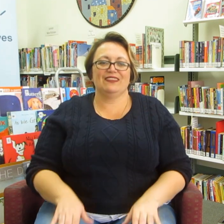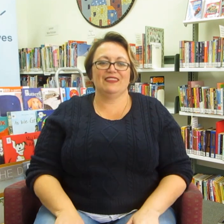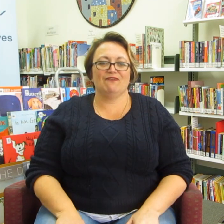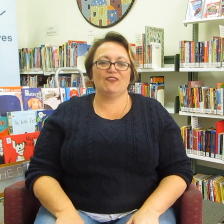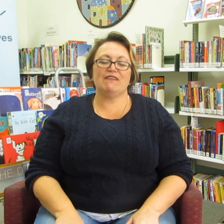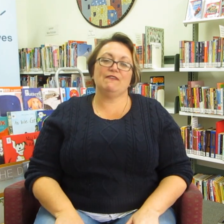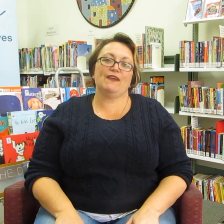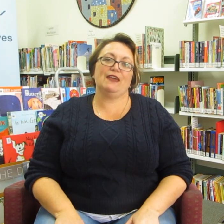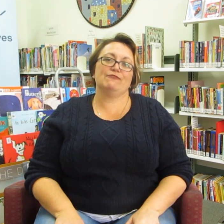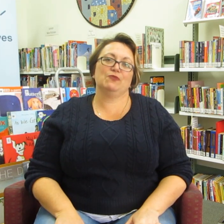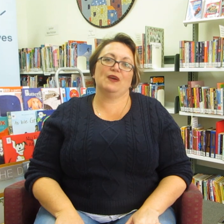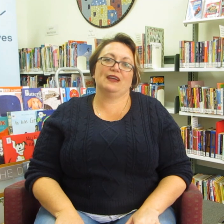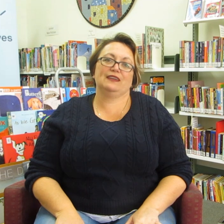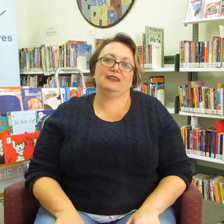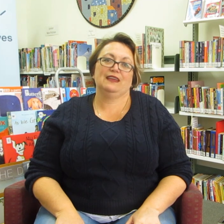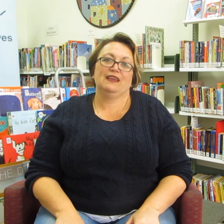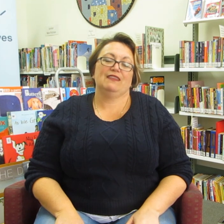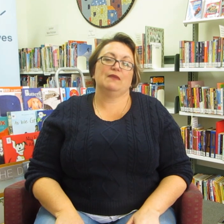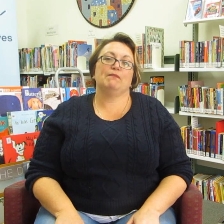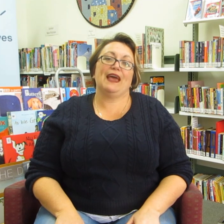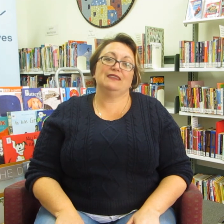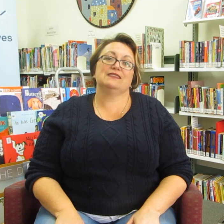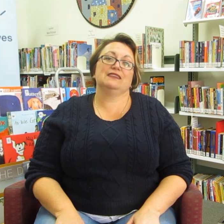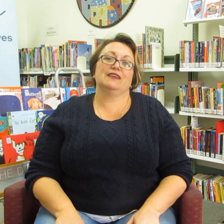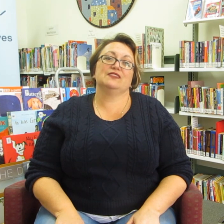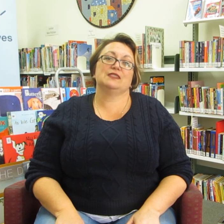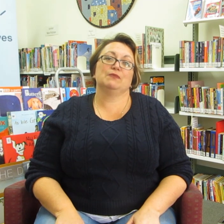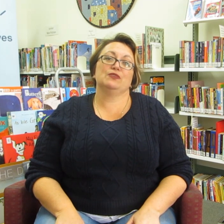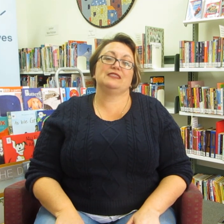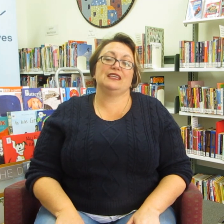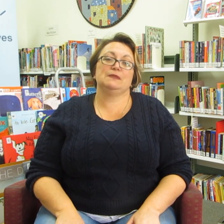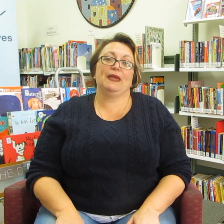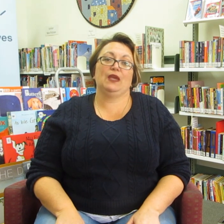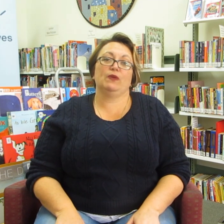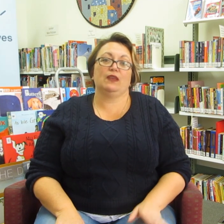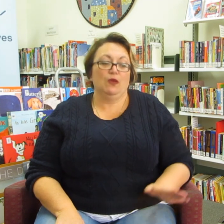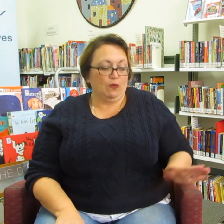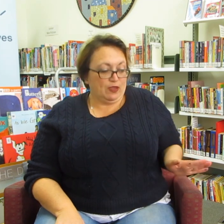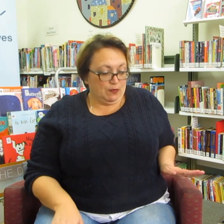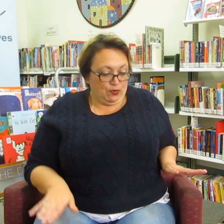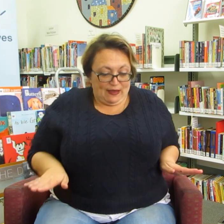Now the very favourite one that Allison loves the most is PENGUIN.